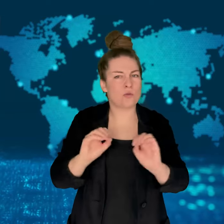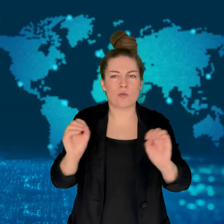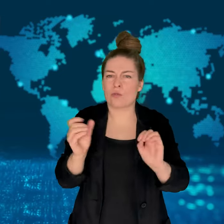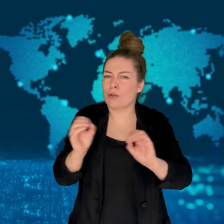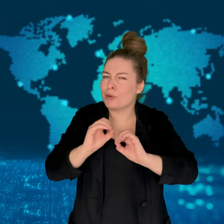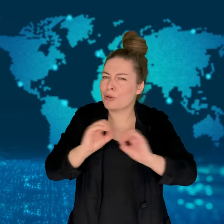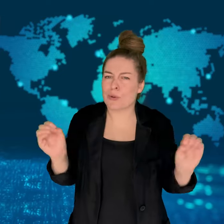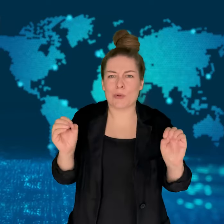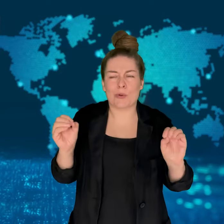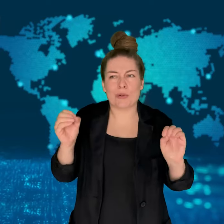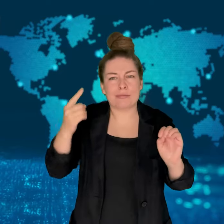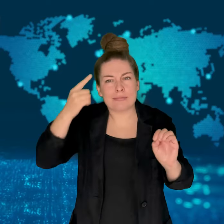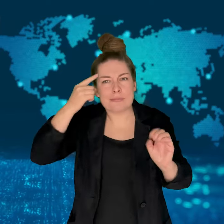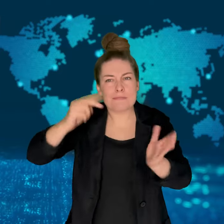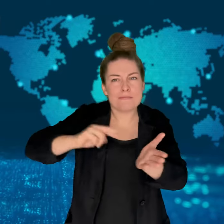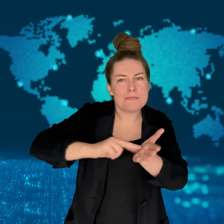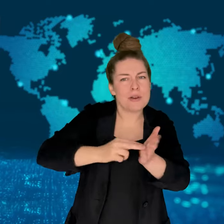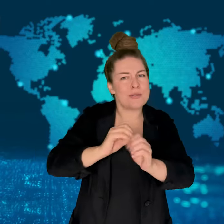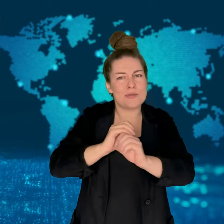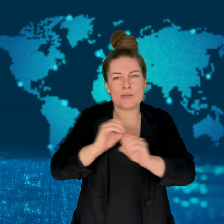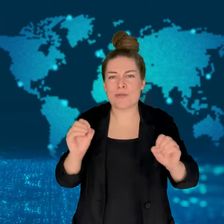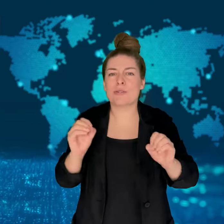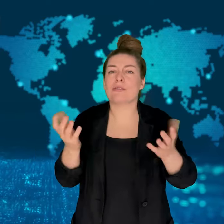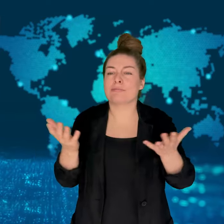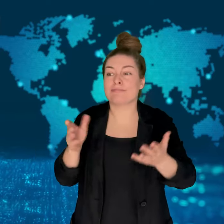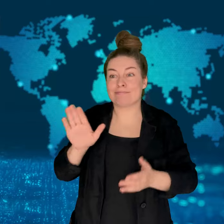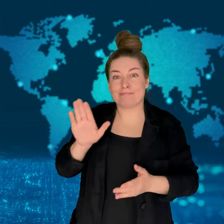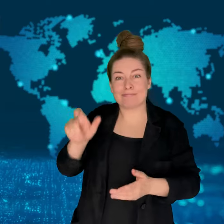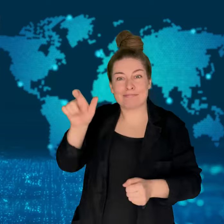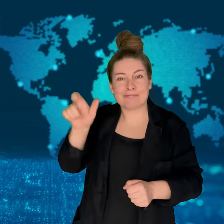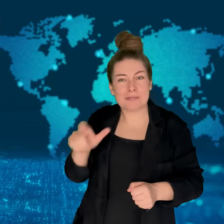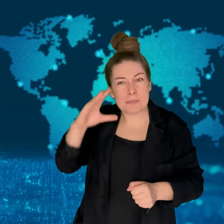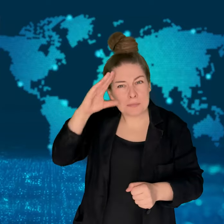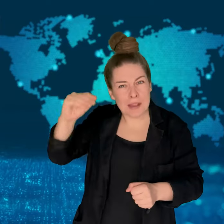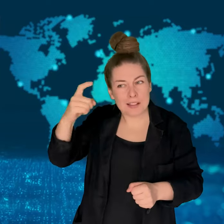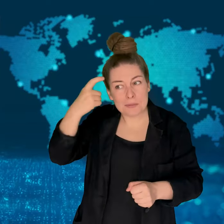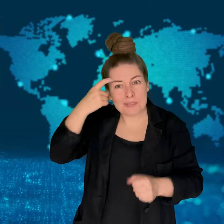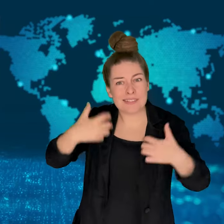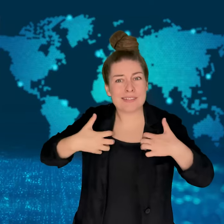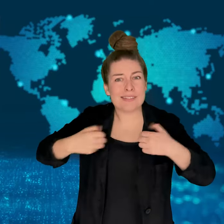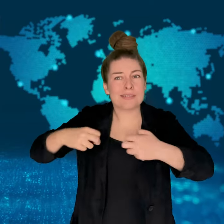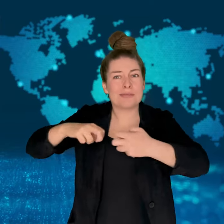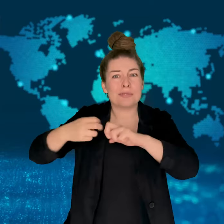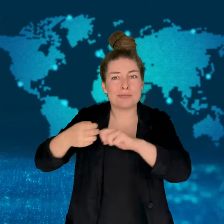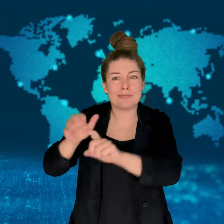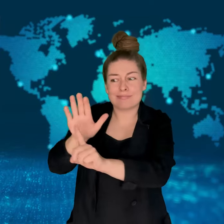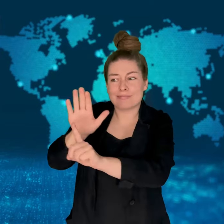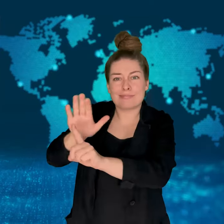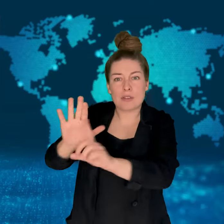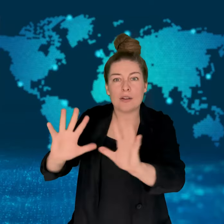Authorities are not calling the attack an "act of terror,"